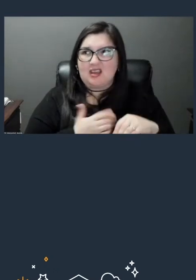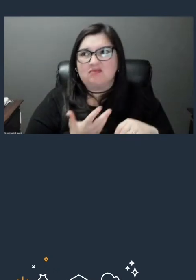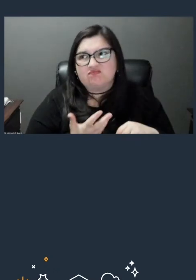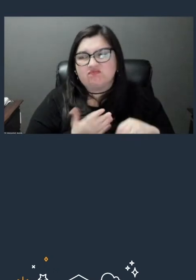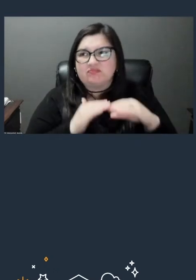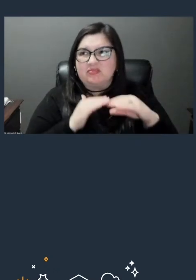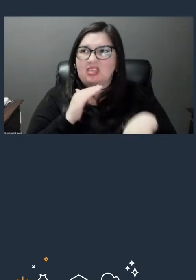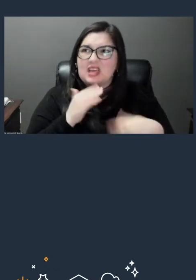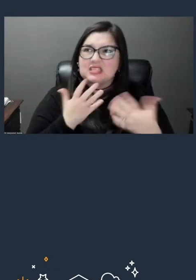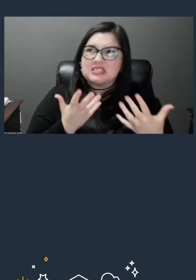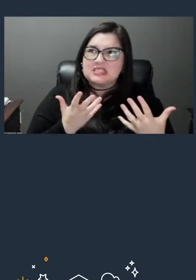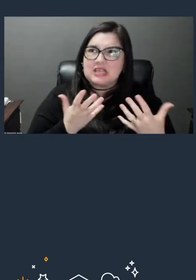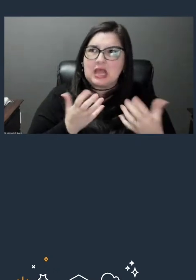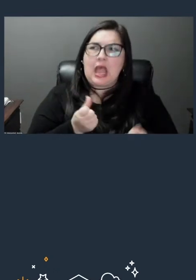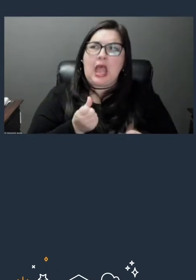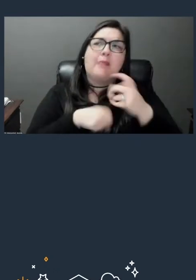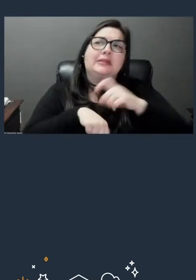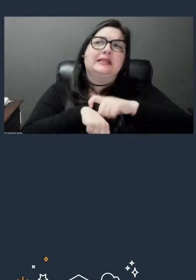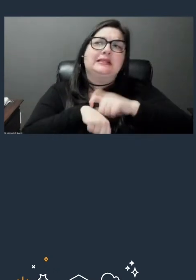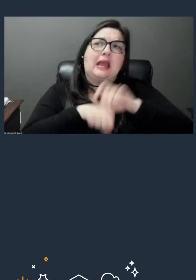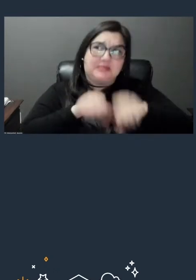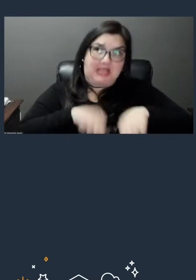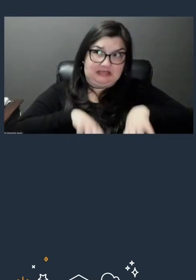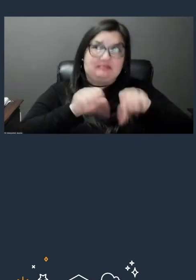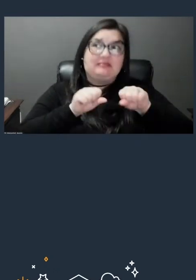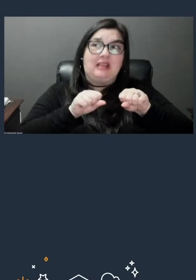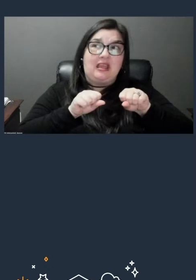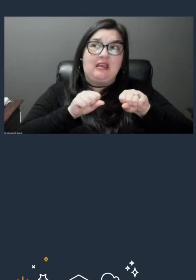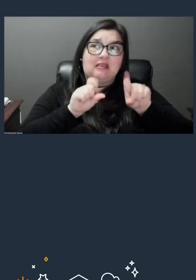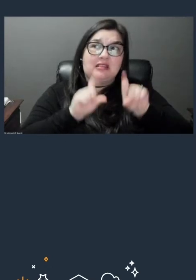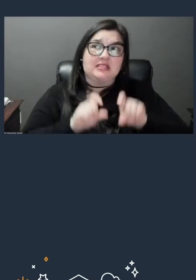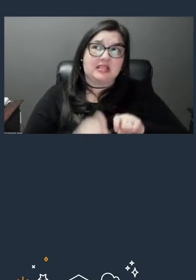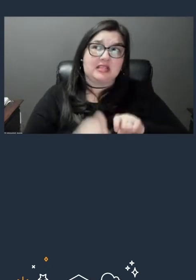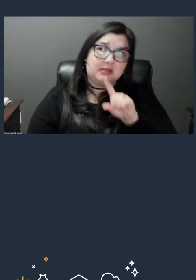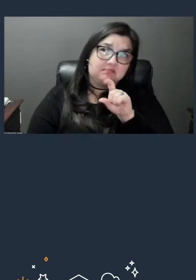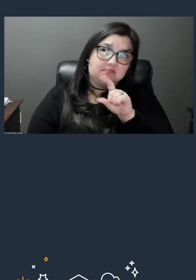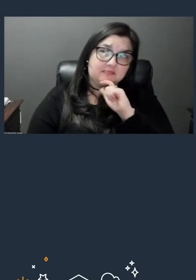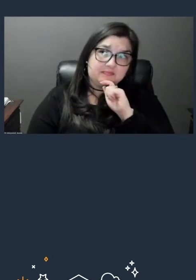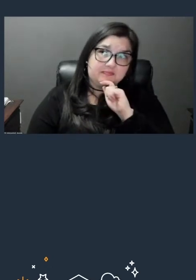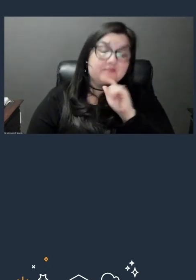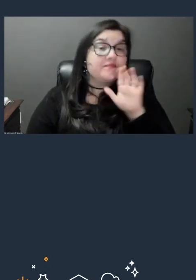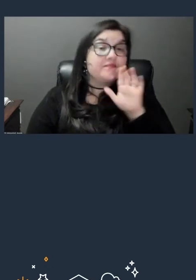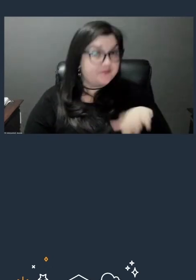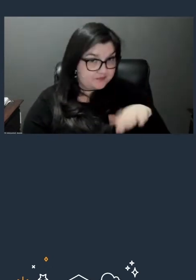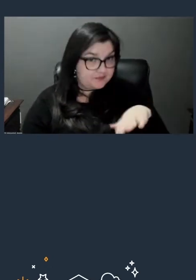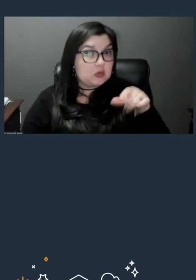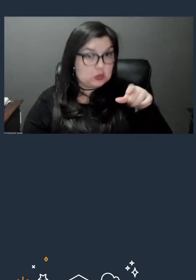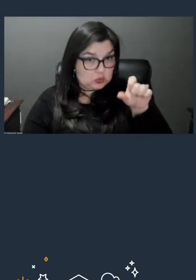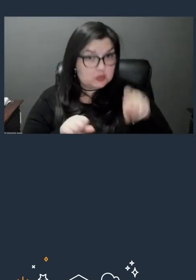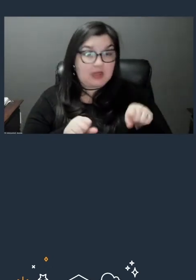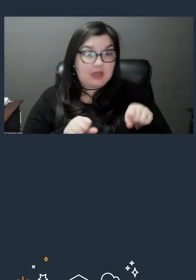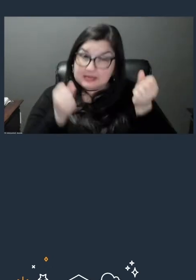How many times can I attempt the assessment? So you can attempt as many times as you would like,